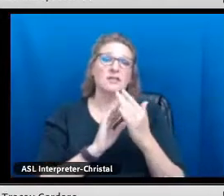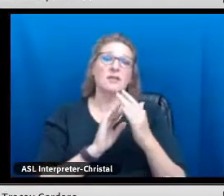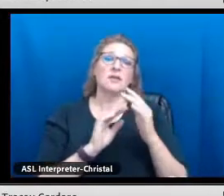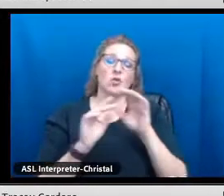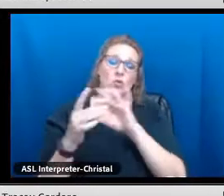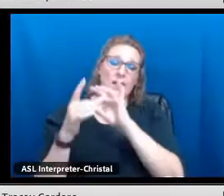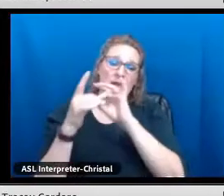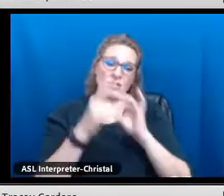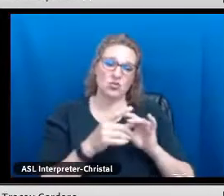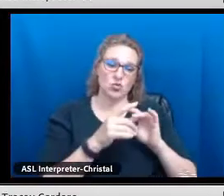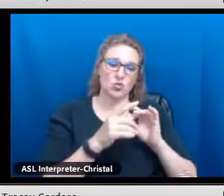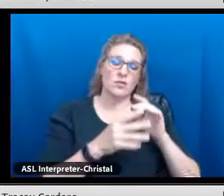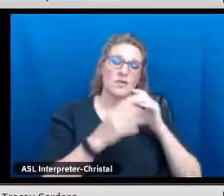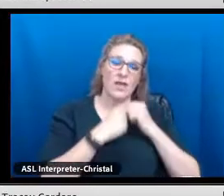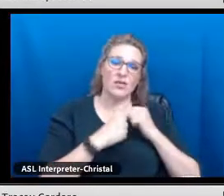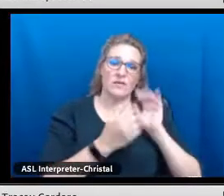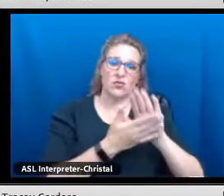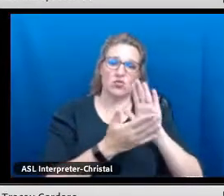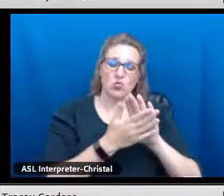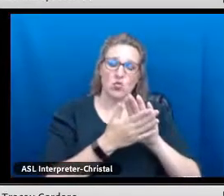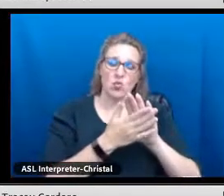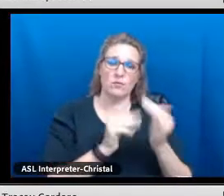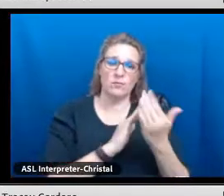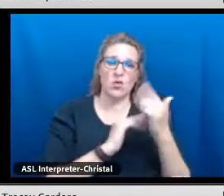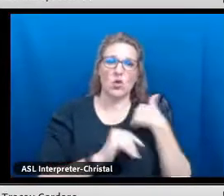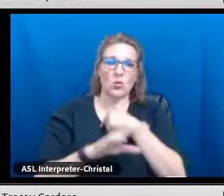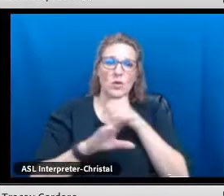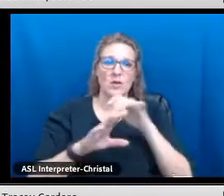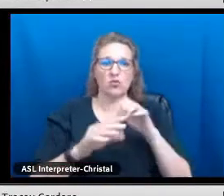in those same values of language that our school operates from.